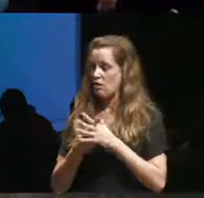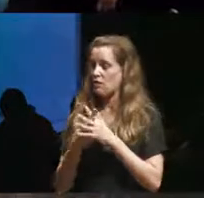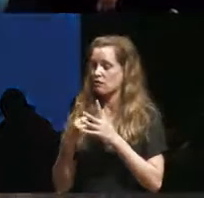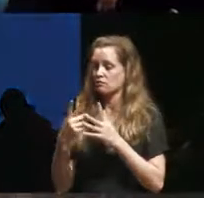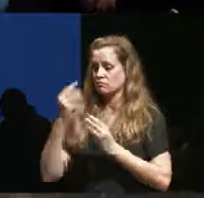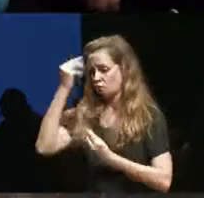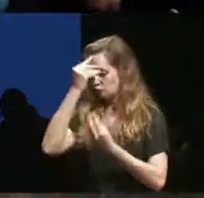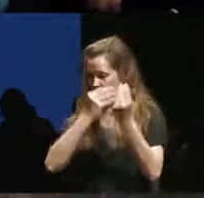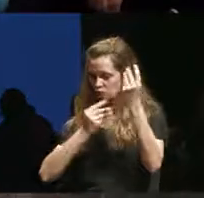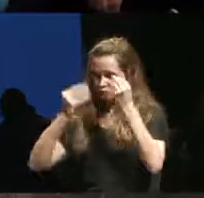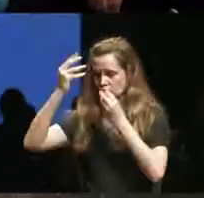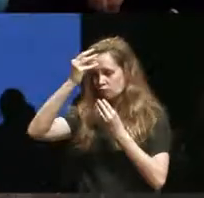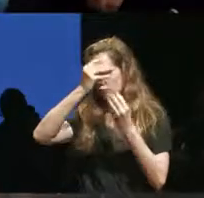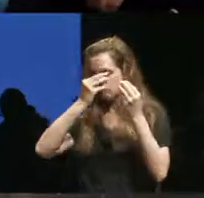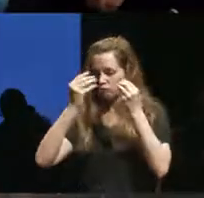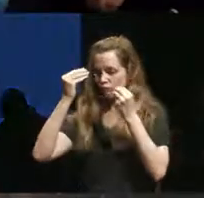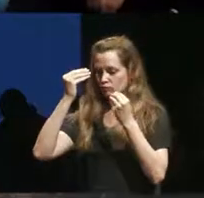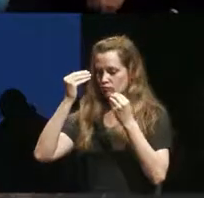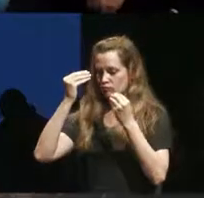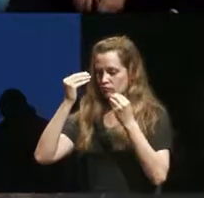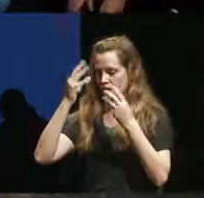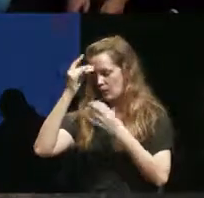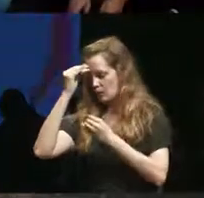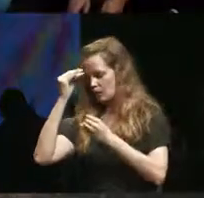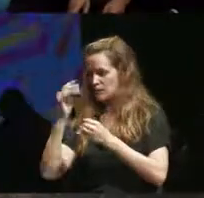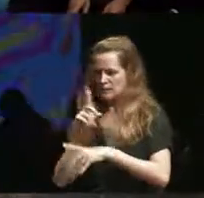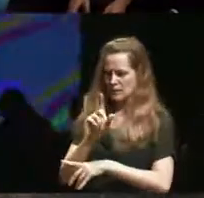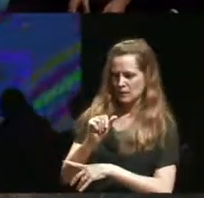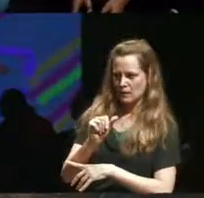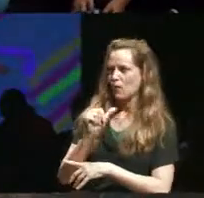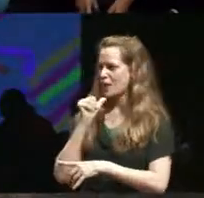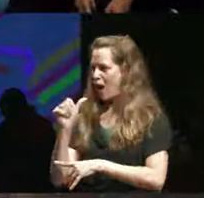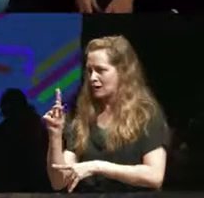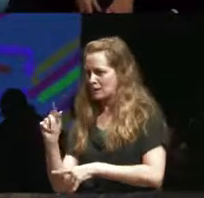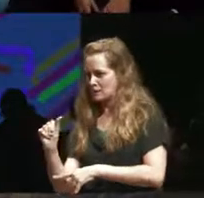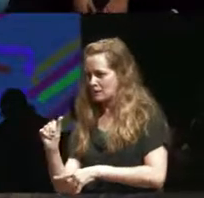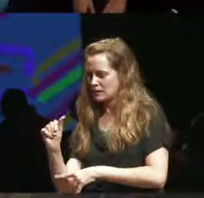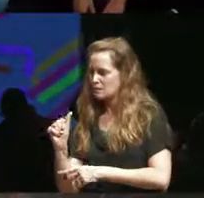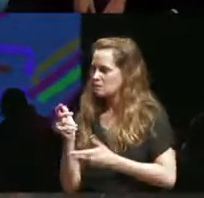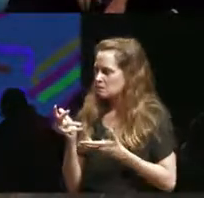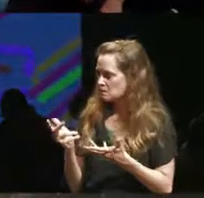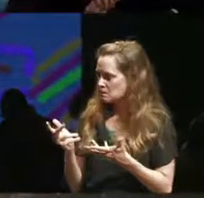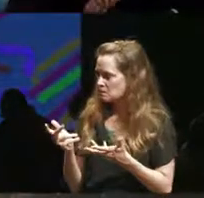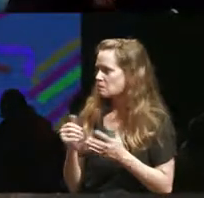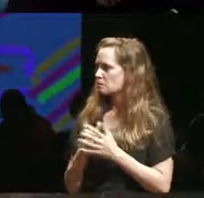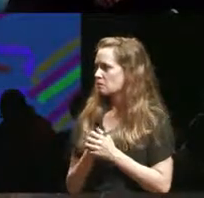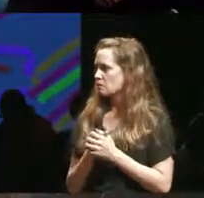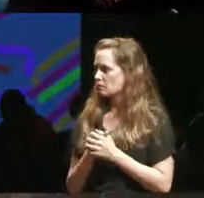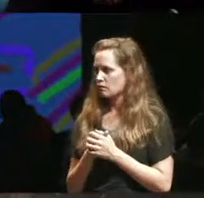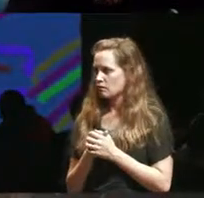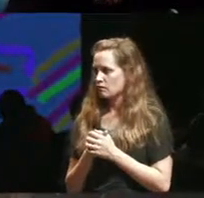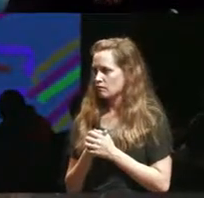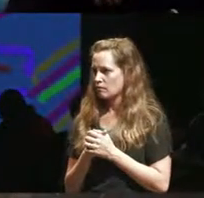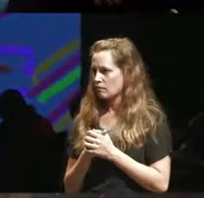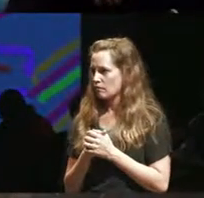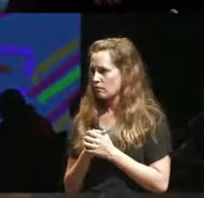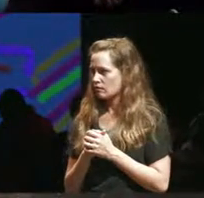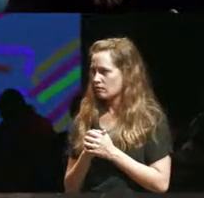kind of like or not disability part of the thing is that because there's a